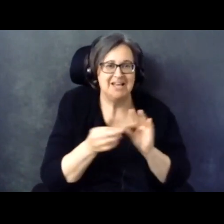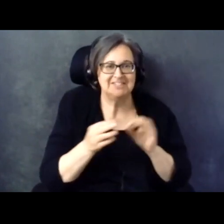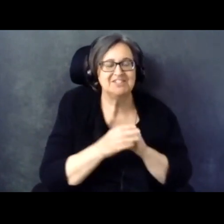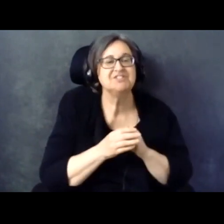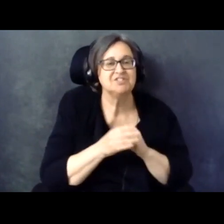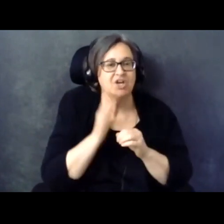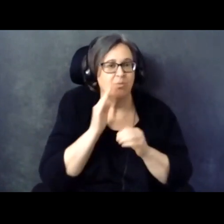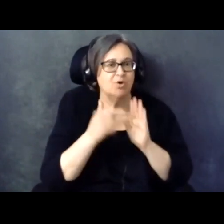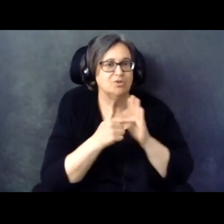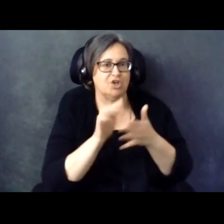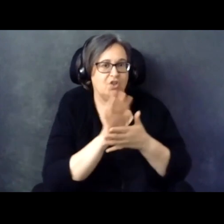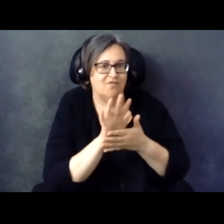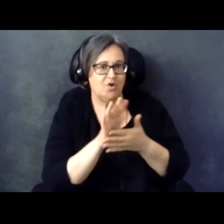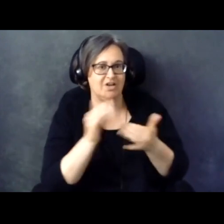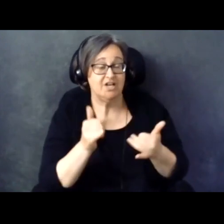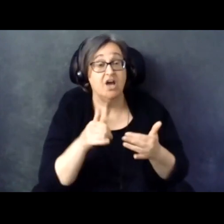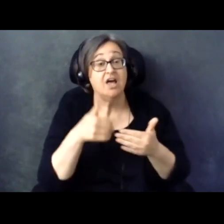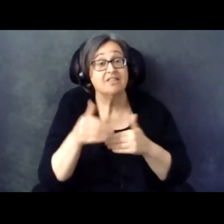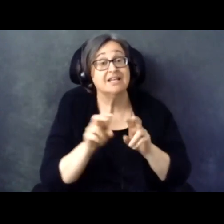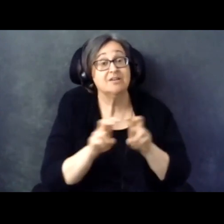begin at 3:15.